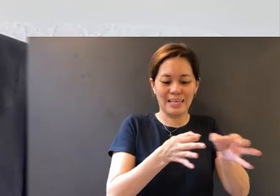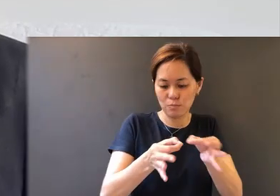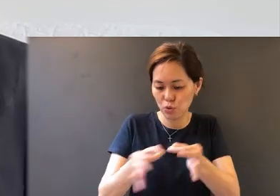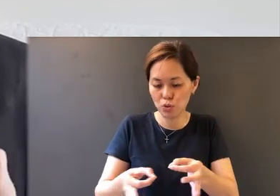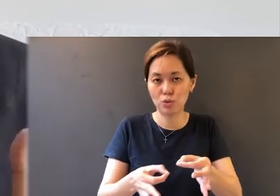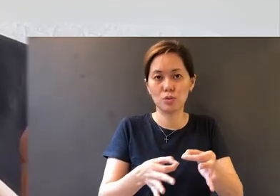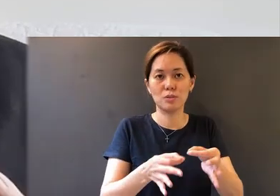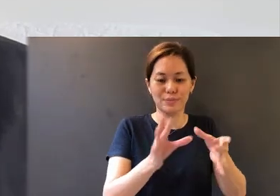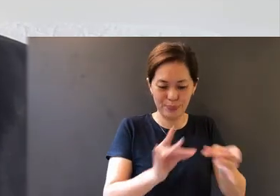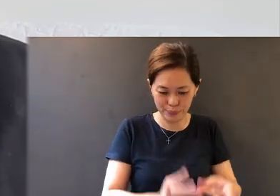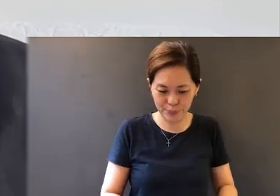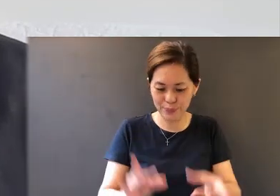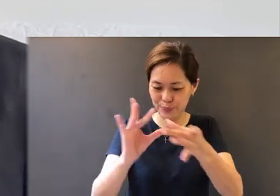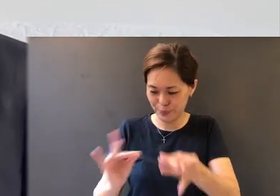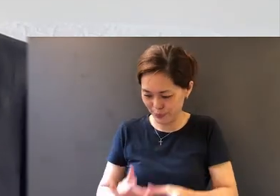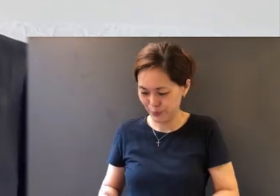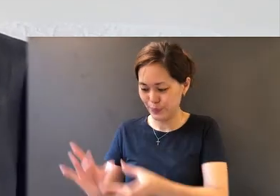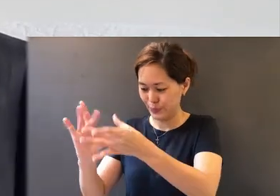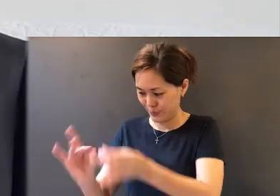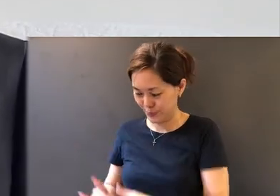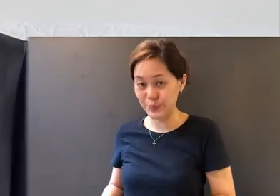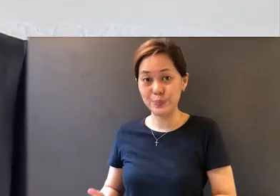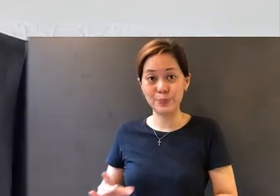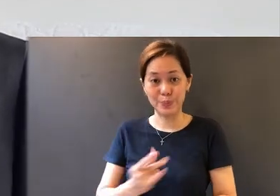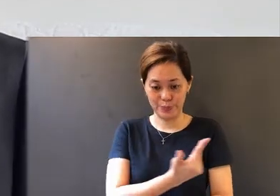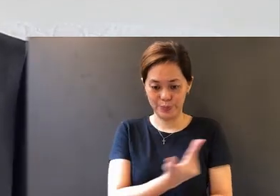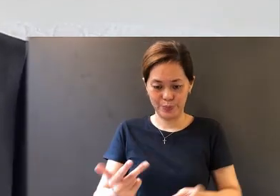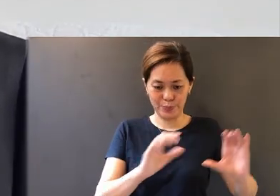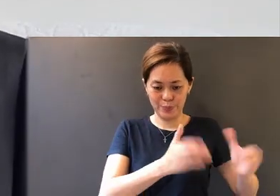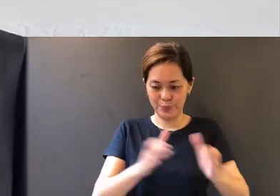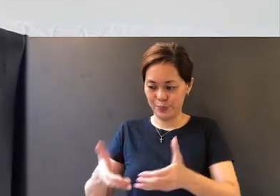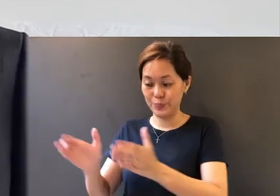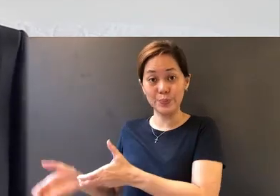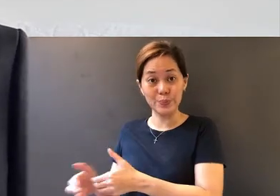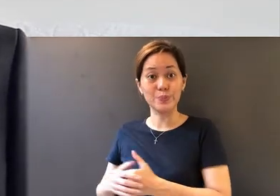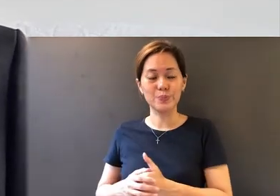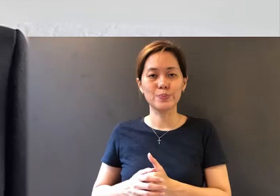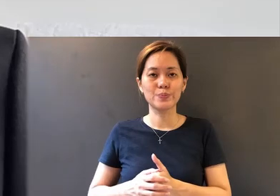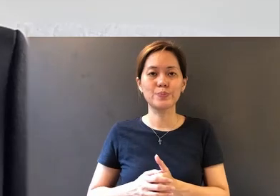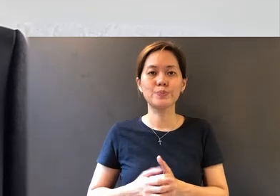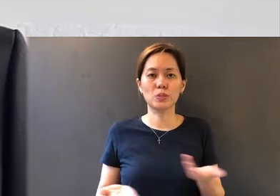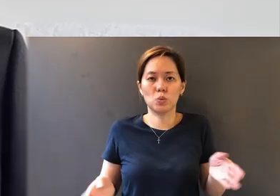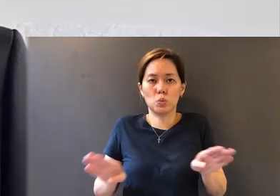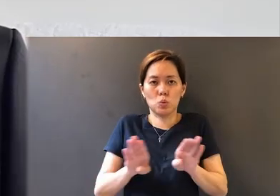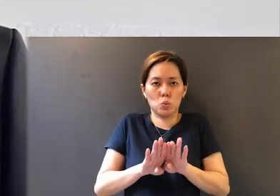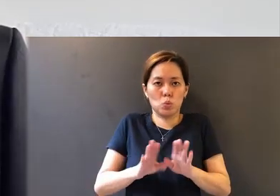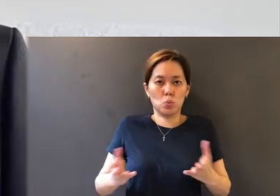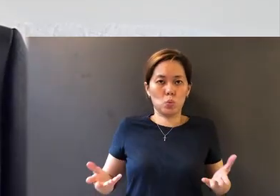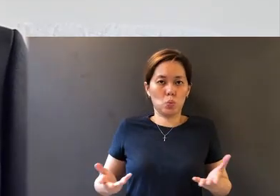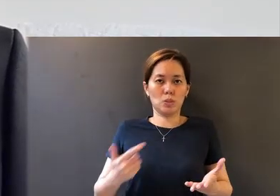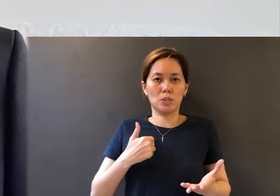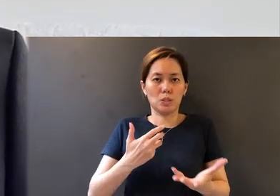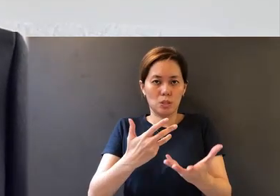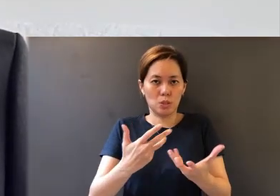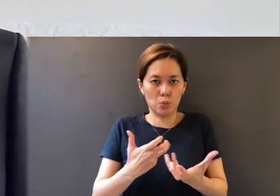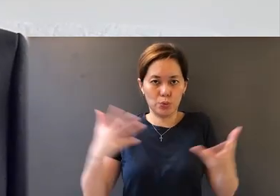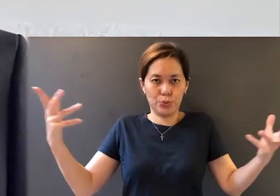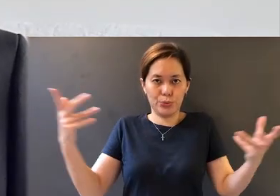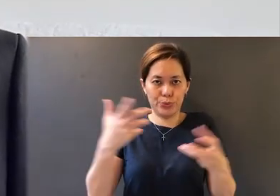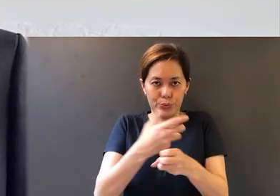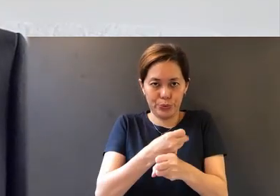on these three areas. In closing, I'd like to summarize